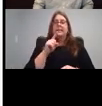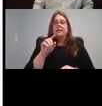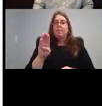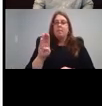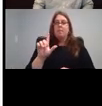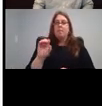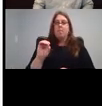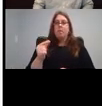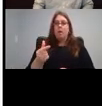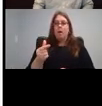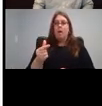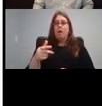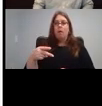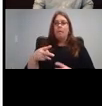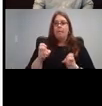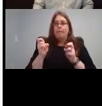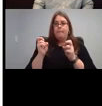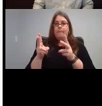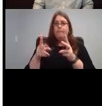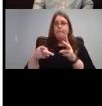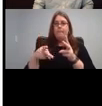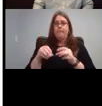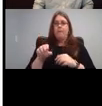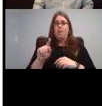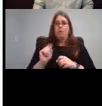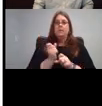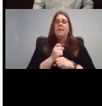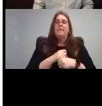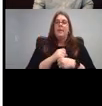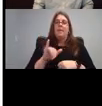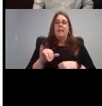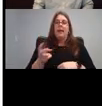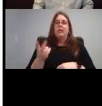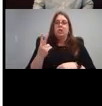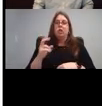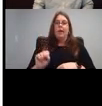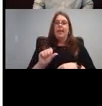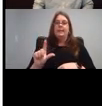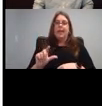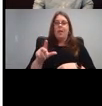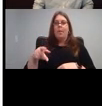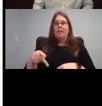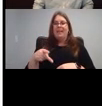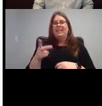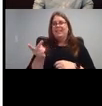made by two slps, who are also a couple. And these activities are